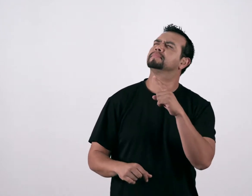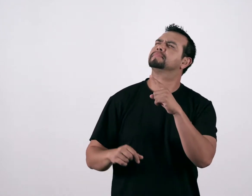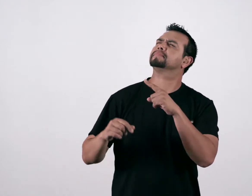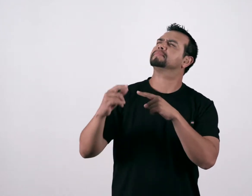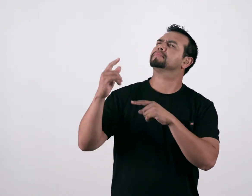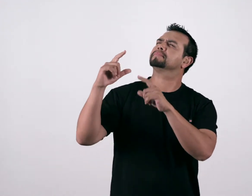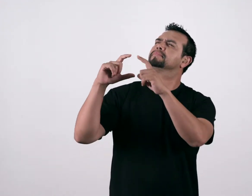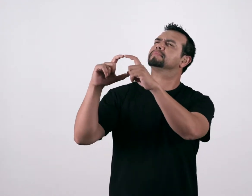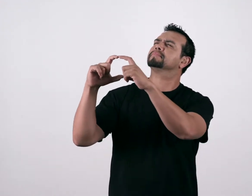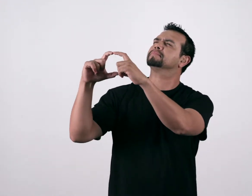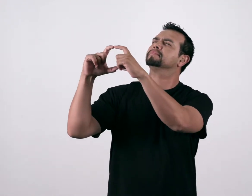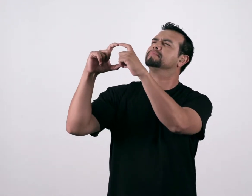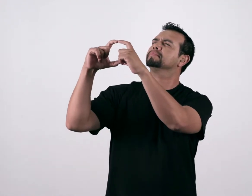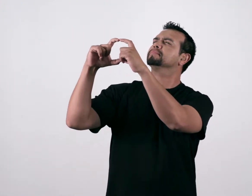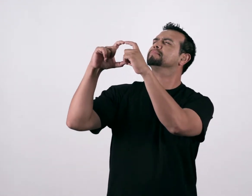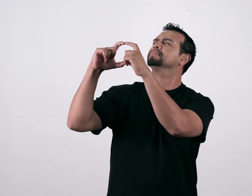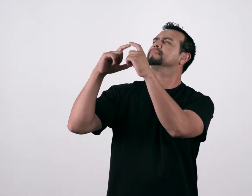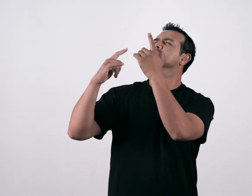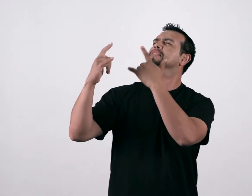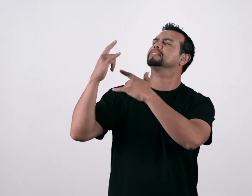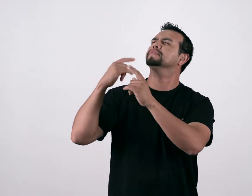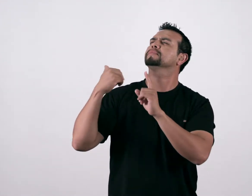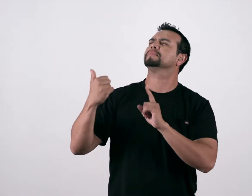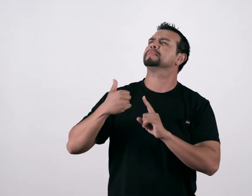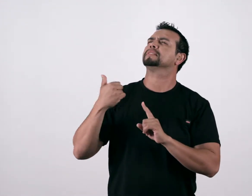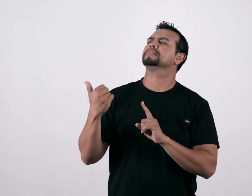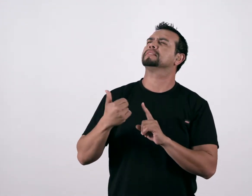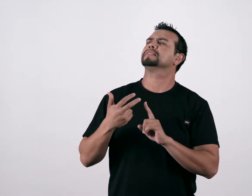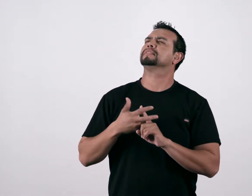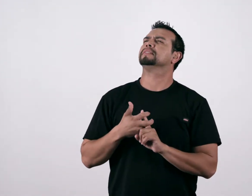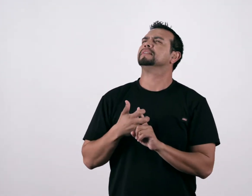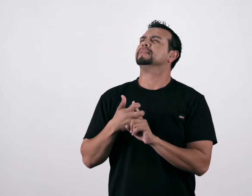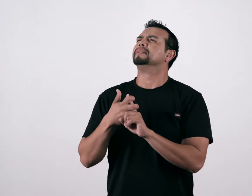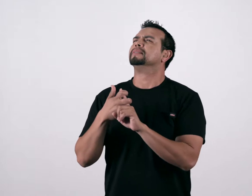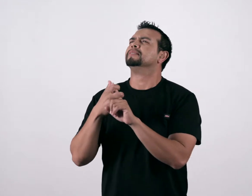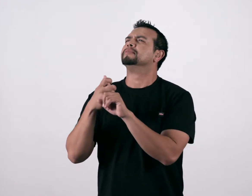Your love is chasing after me